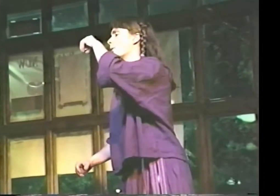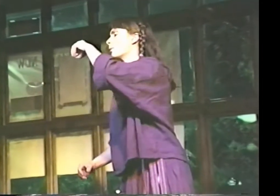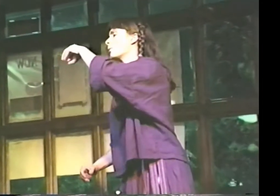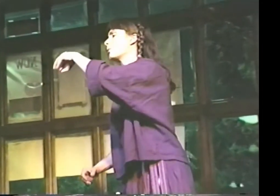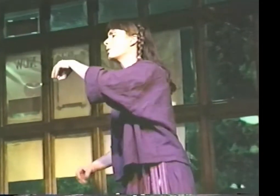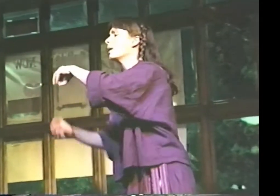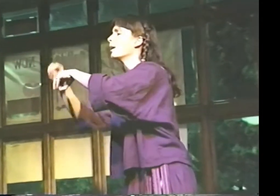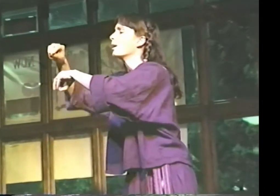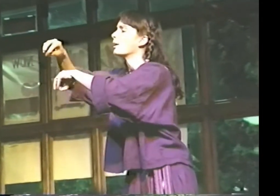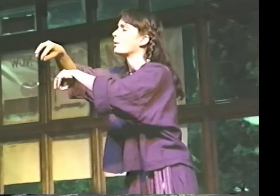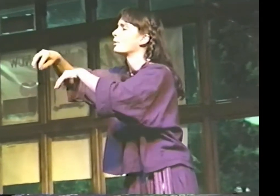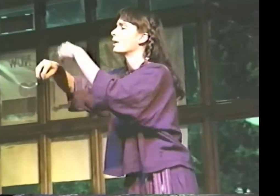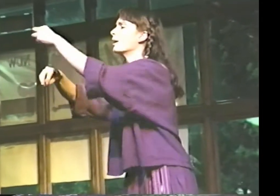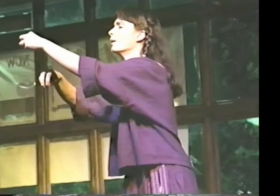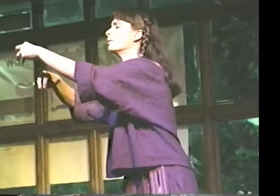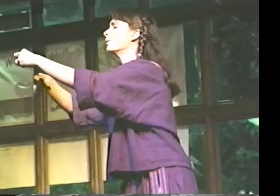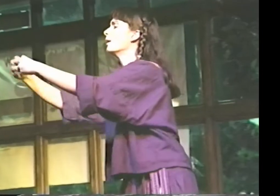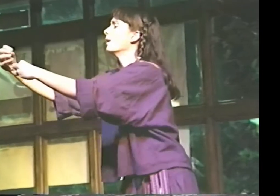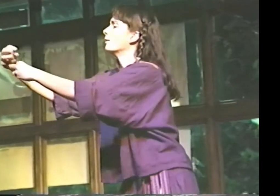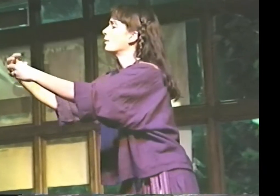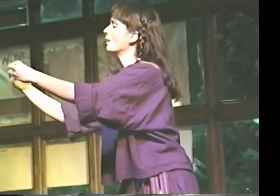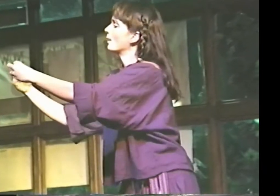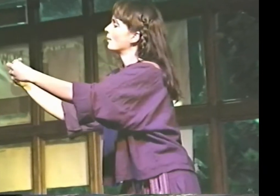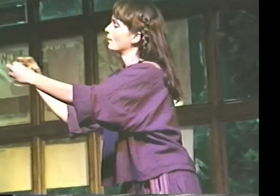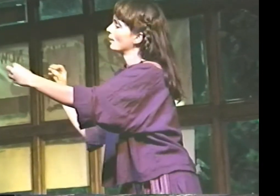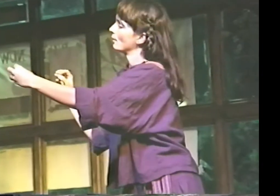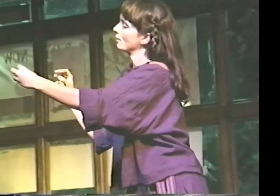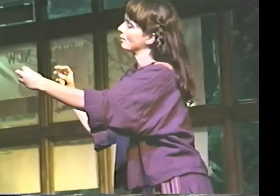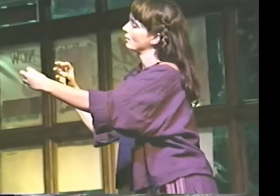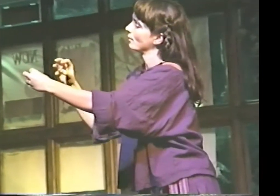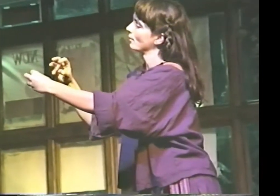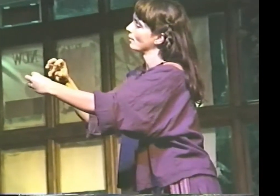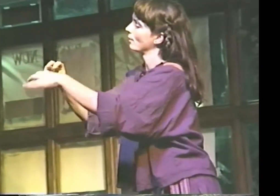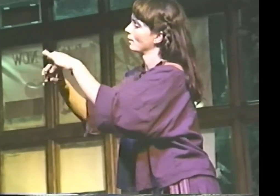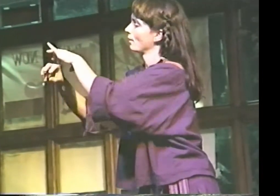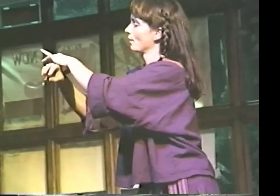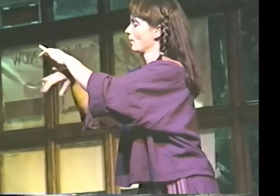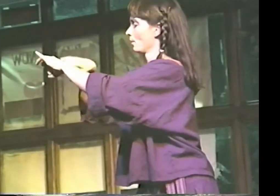"ARE 400-FOOT-WIDE SHOWER NOZZLES